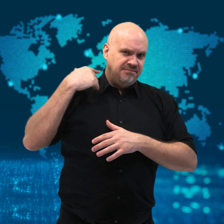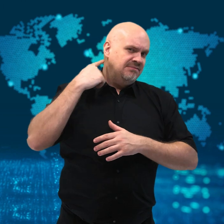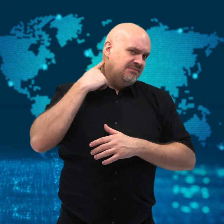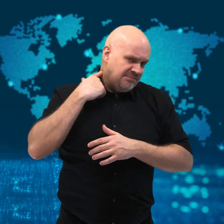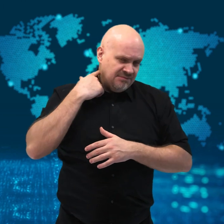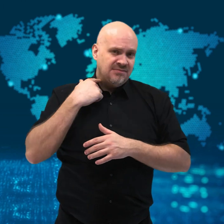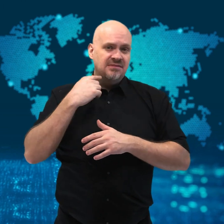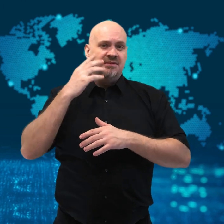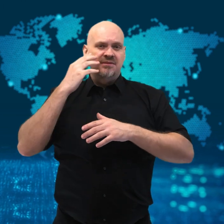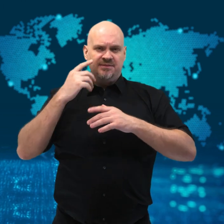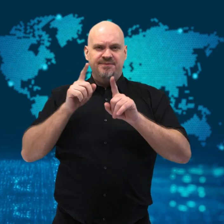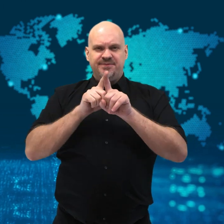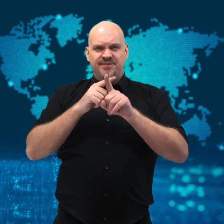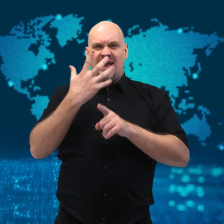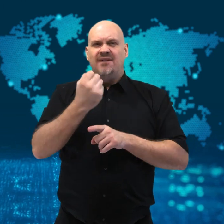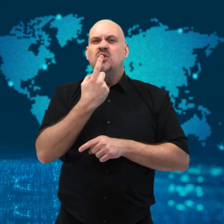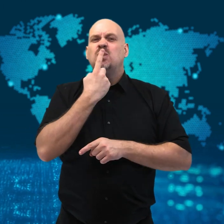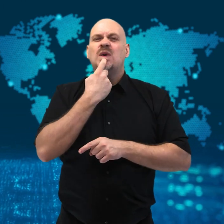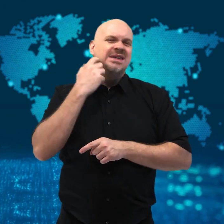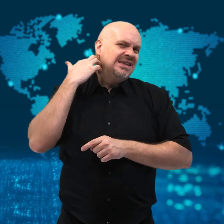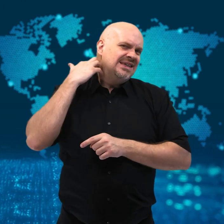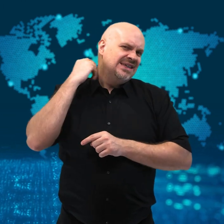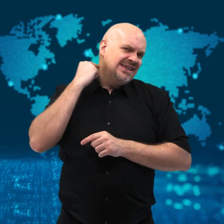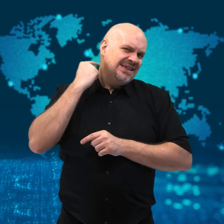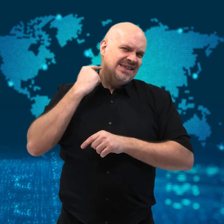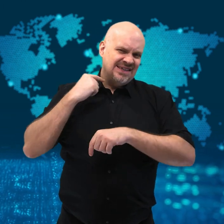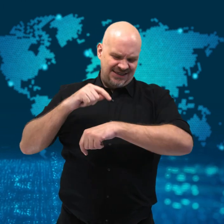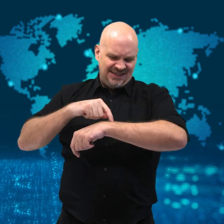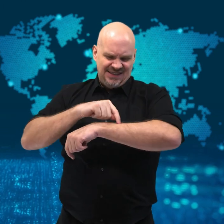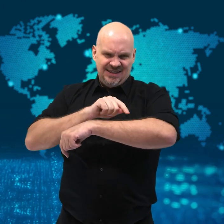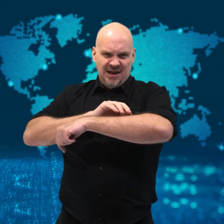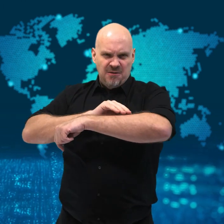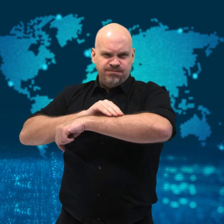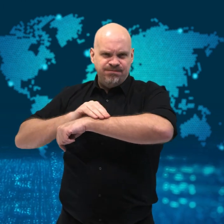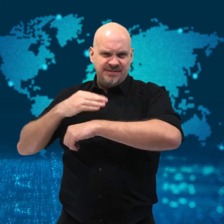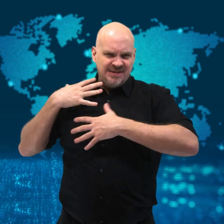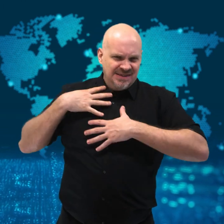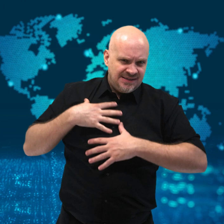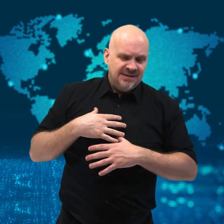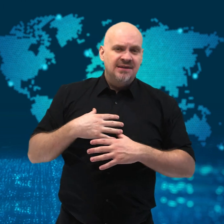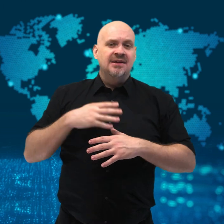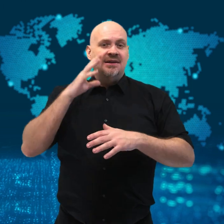leaving him with deep red spots and welts on his skin.